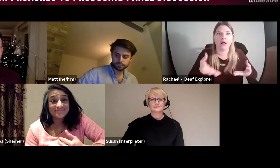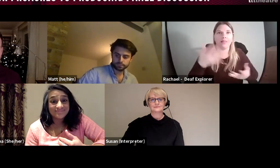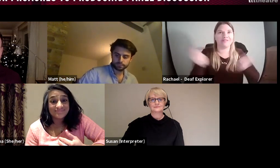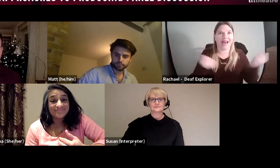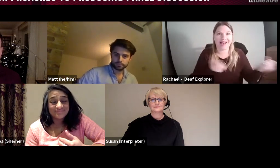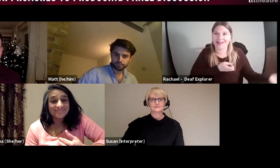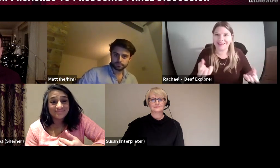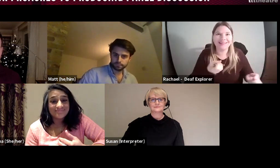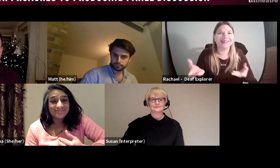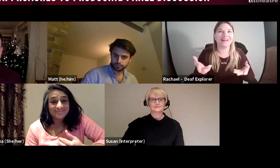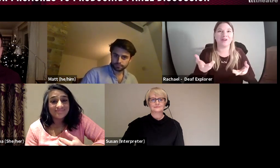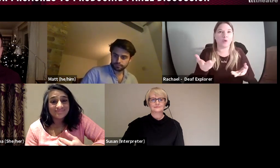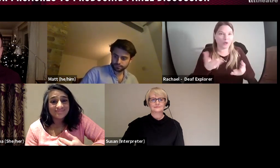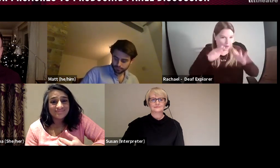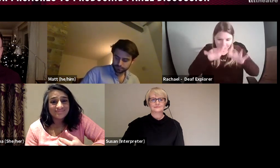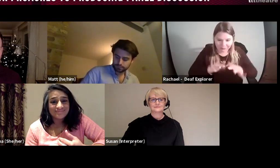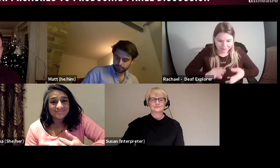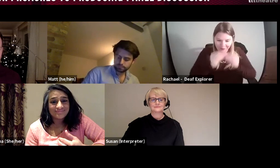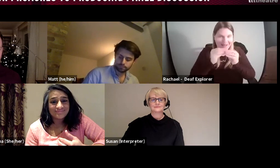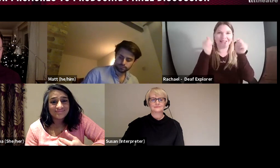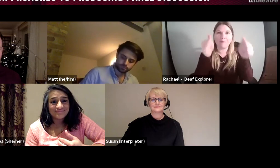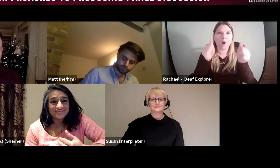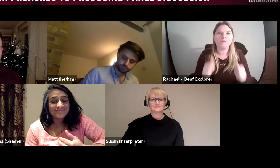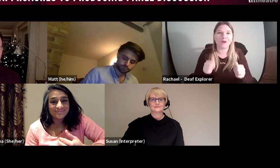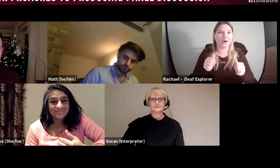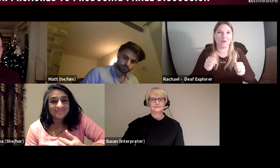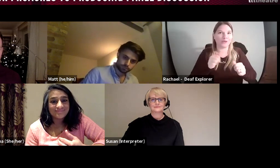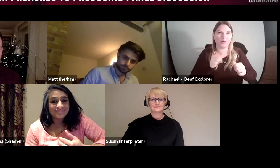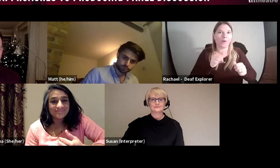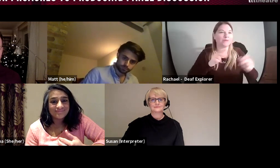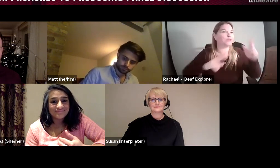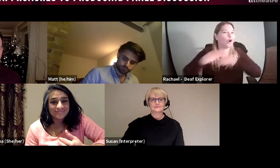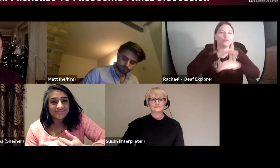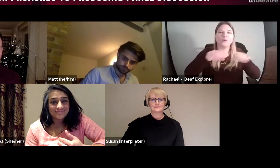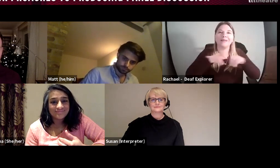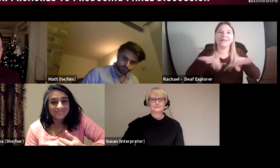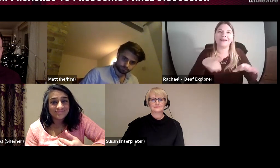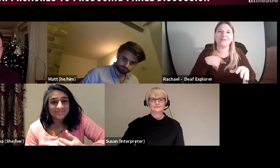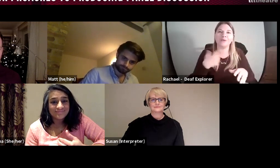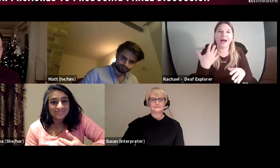as a producer sometimes you're doing the get in, the get out, painting set, designing a poster,